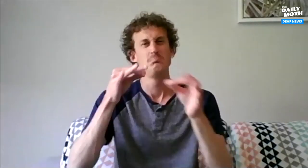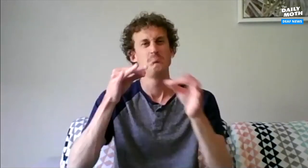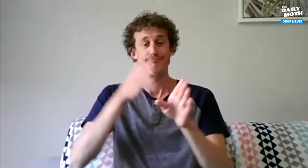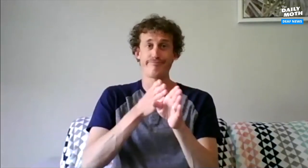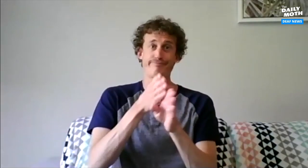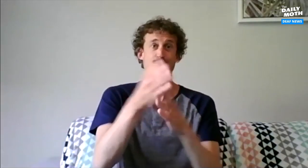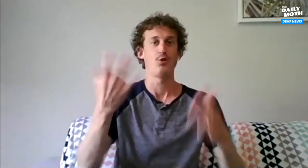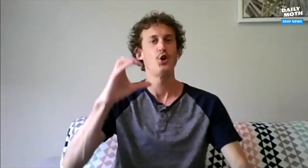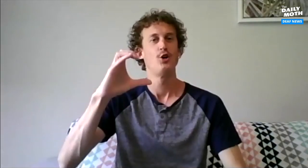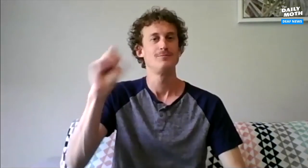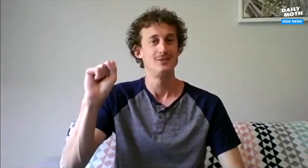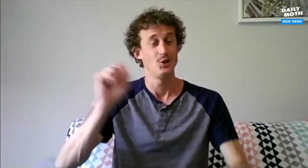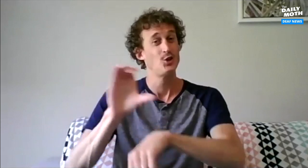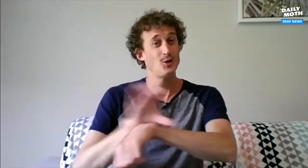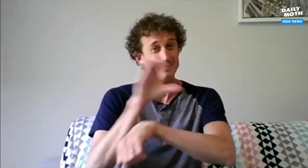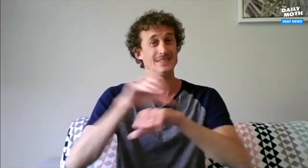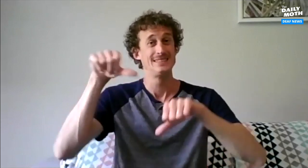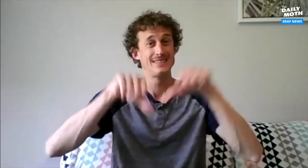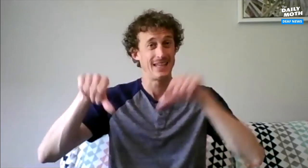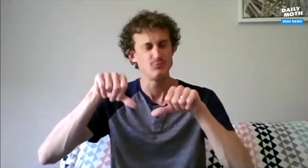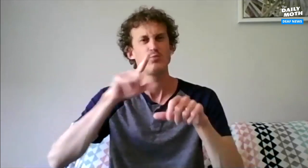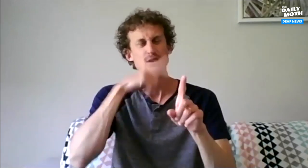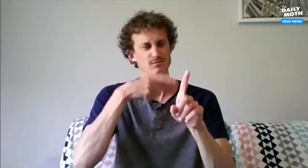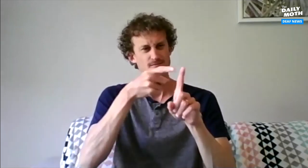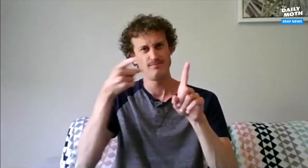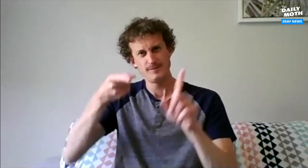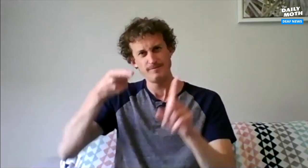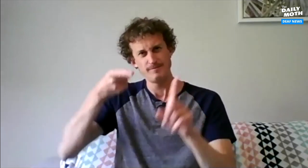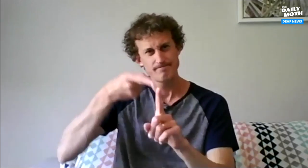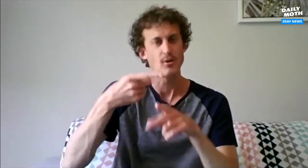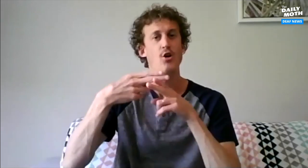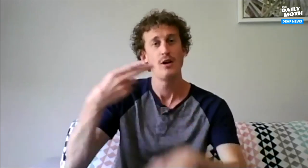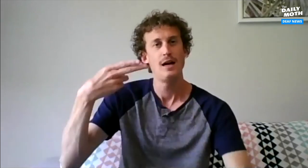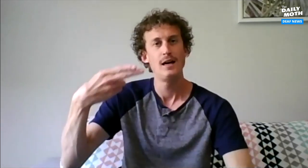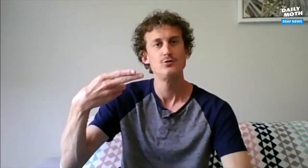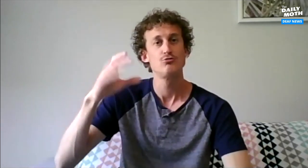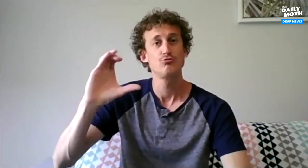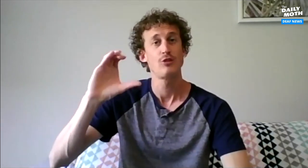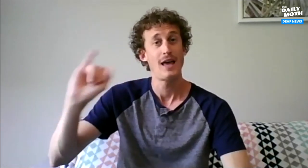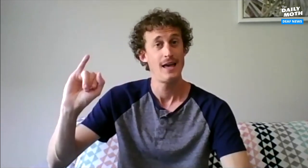is in Computer Sciences (CS) but my specialty is in HCI,